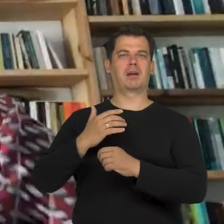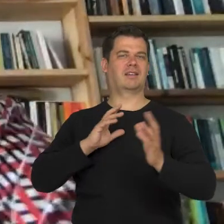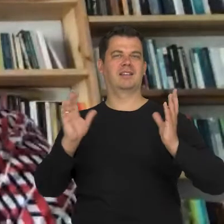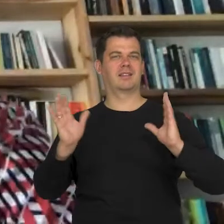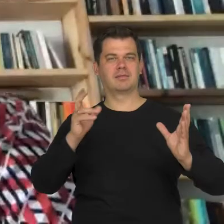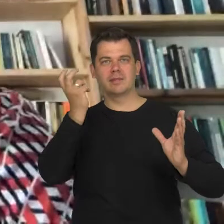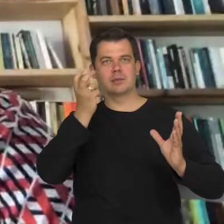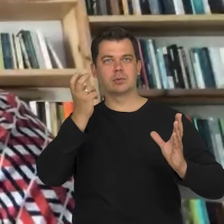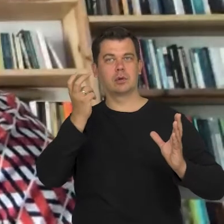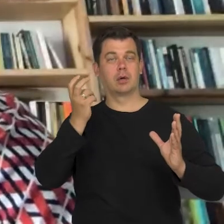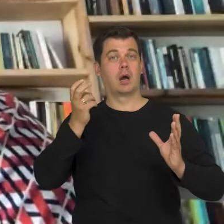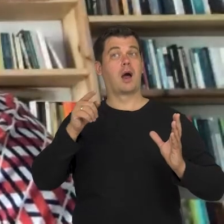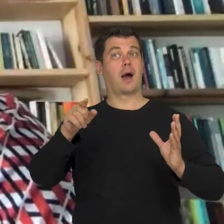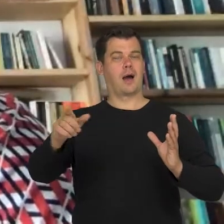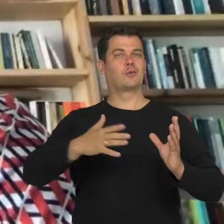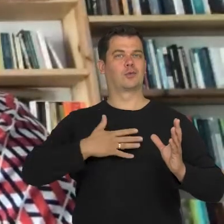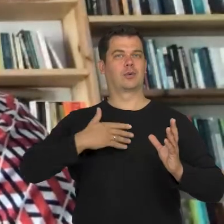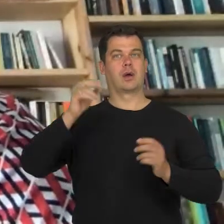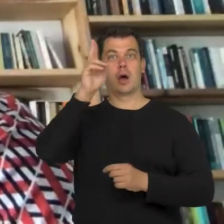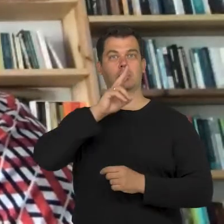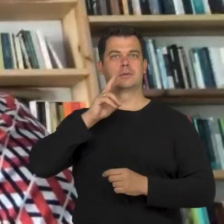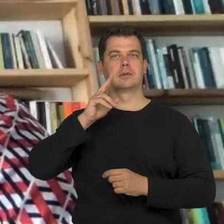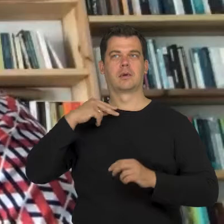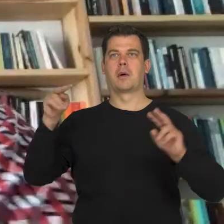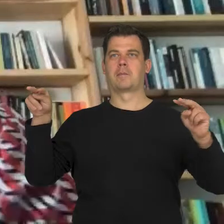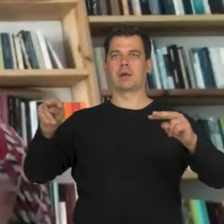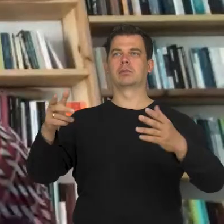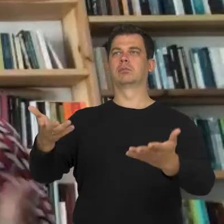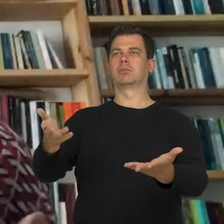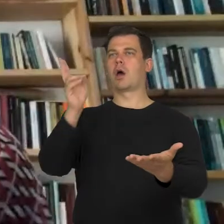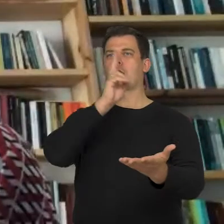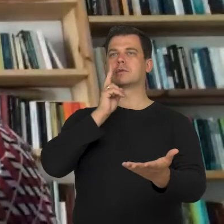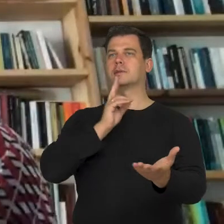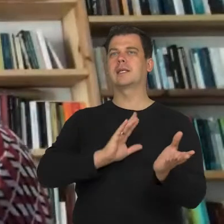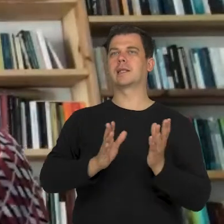But this had an impact on them as a look that was addressing my appearance